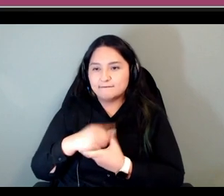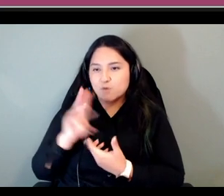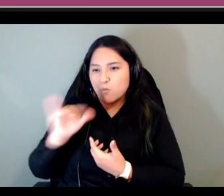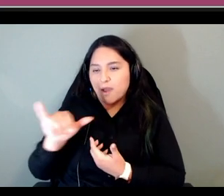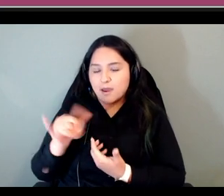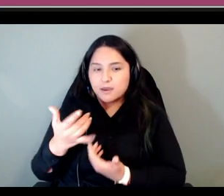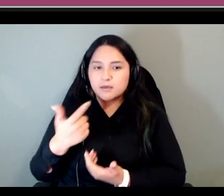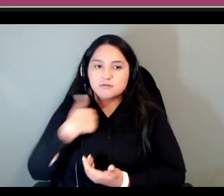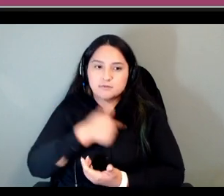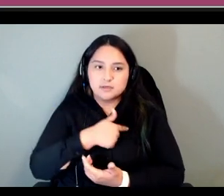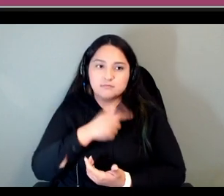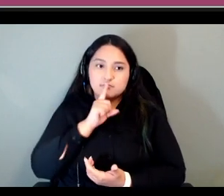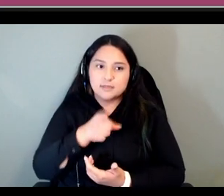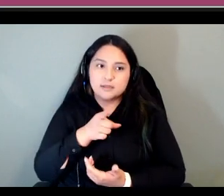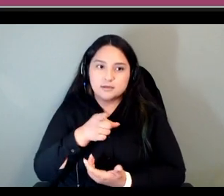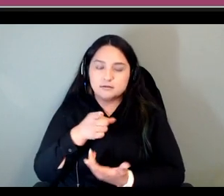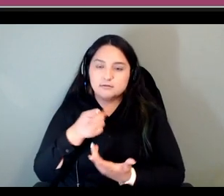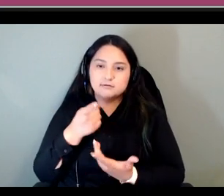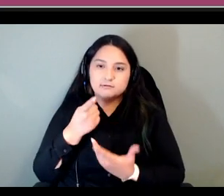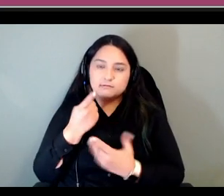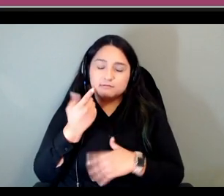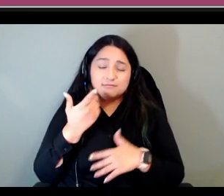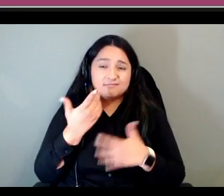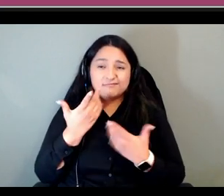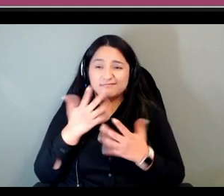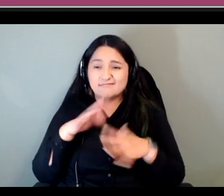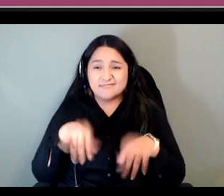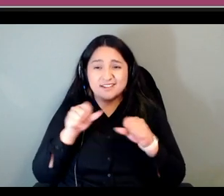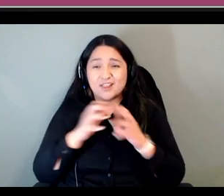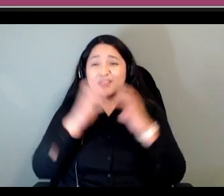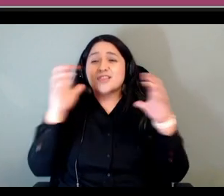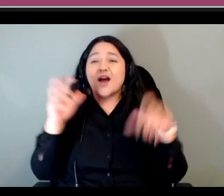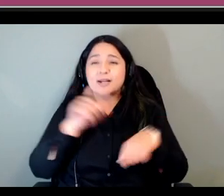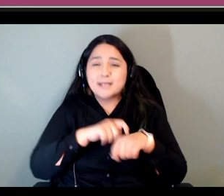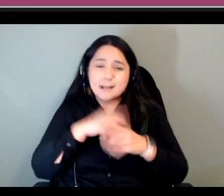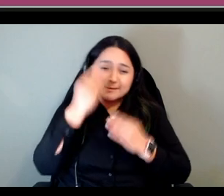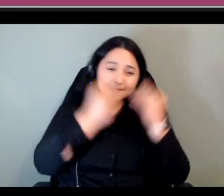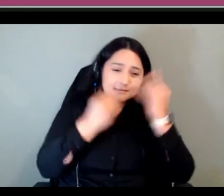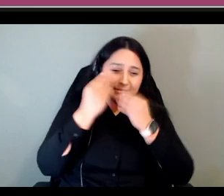of time you know wearing different options um in the end you kind of have to make a call